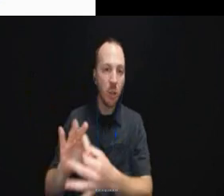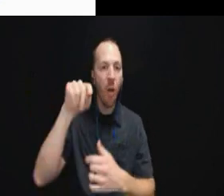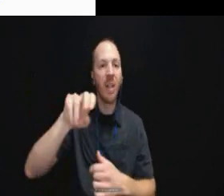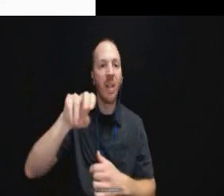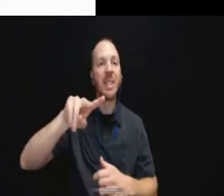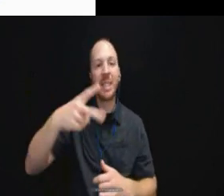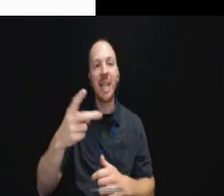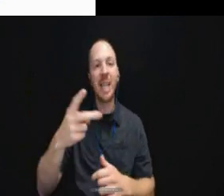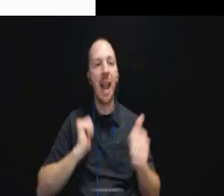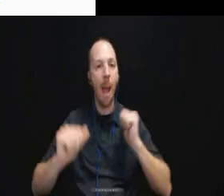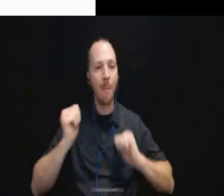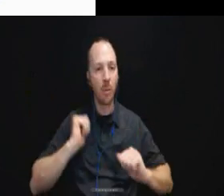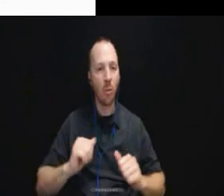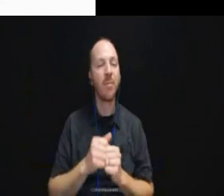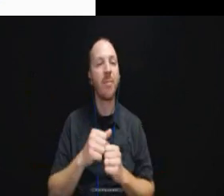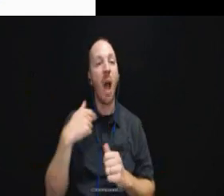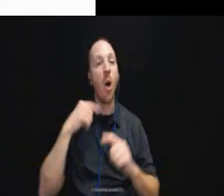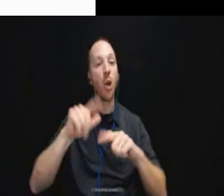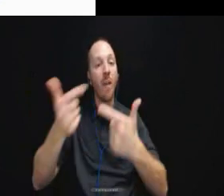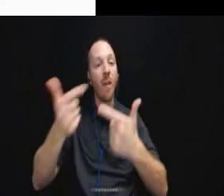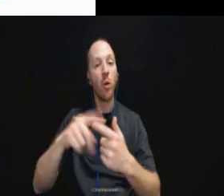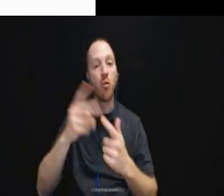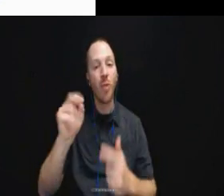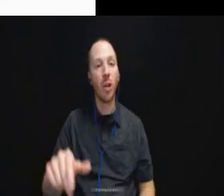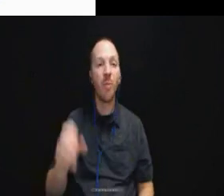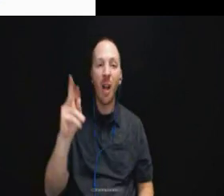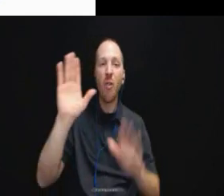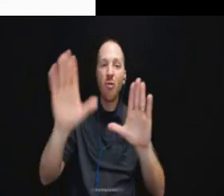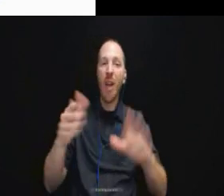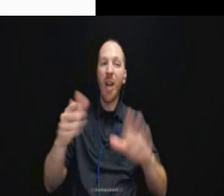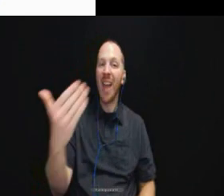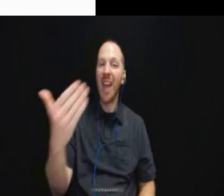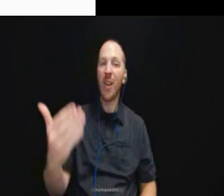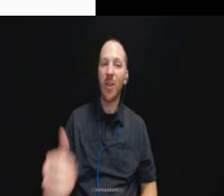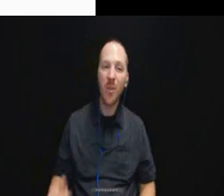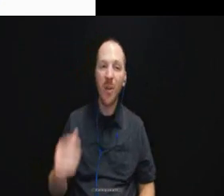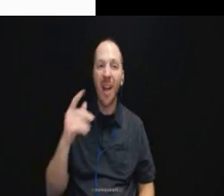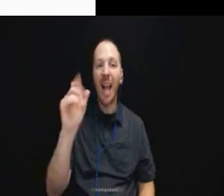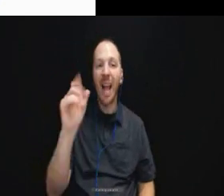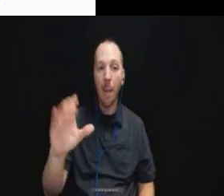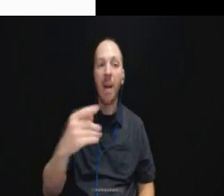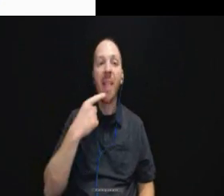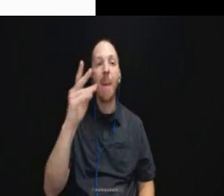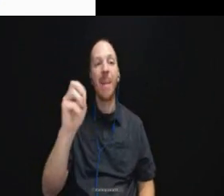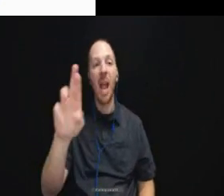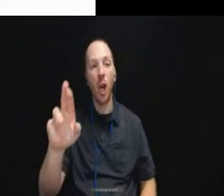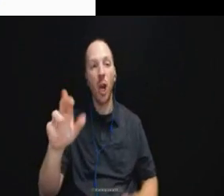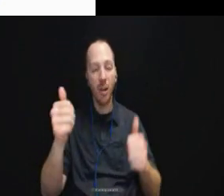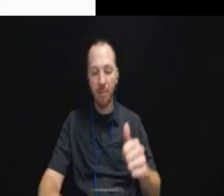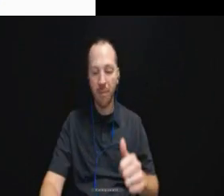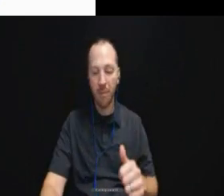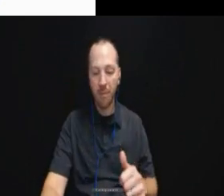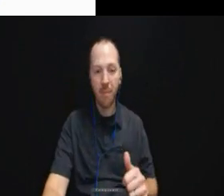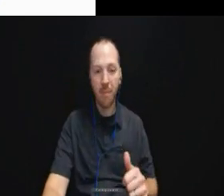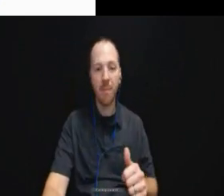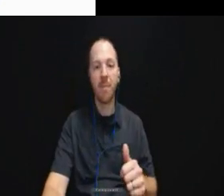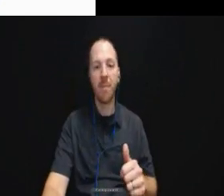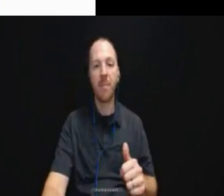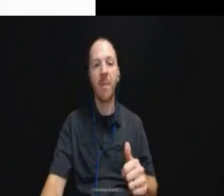Thank you, Caleb and thank you, Maynor. I'm really thrilled to be back for this three part series.